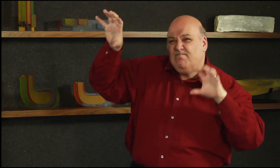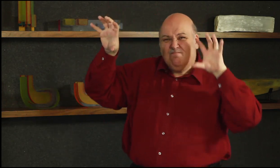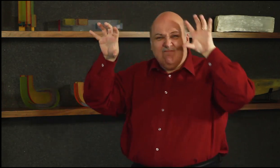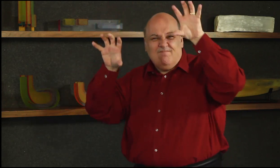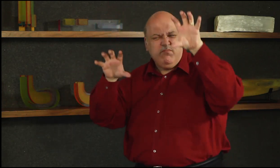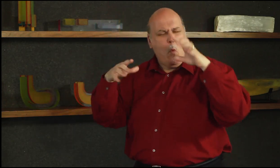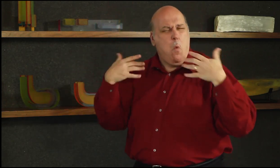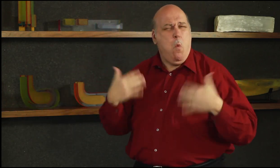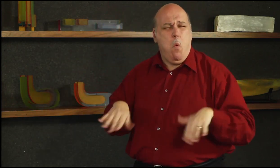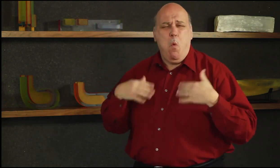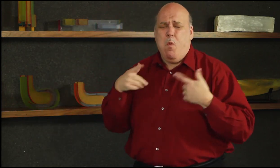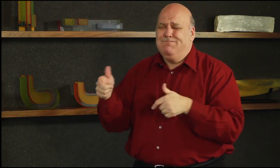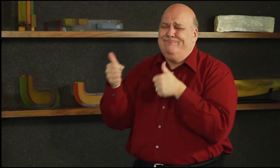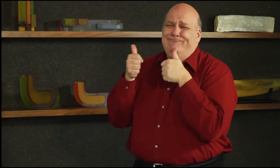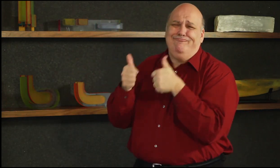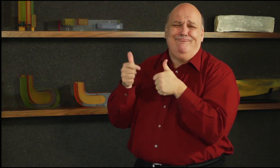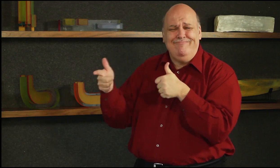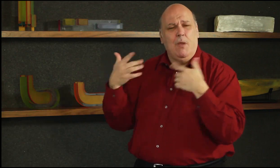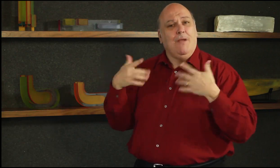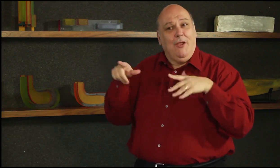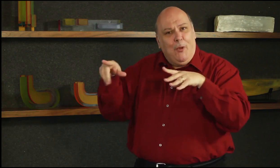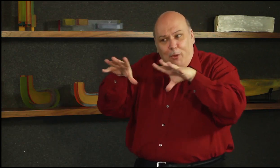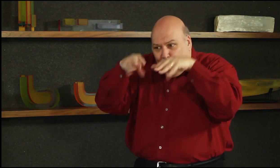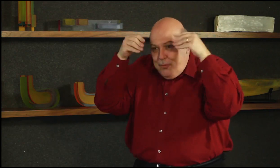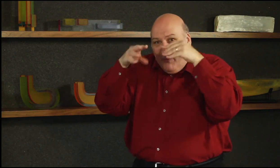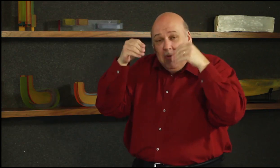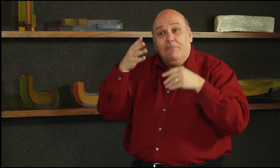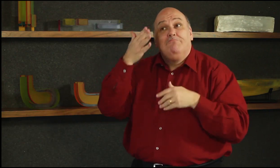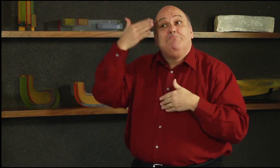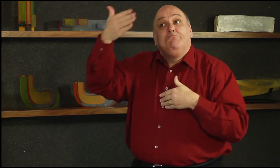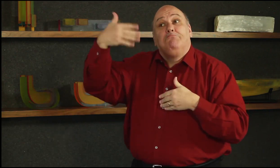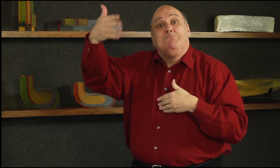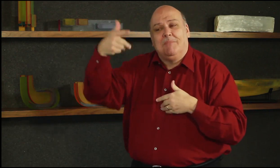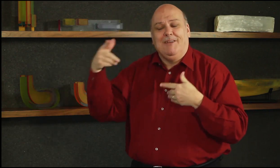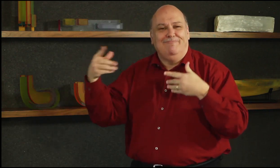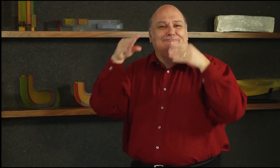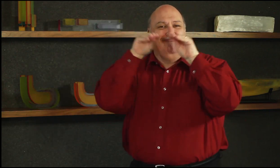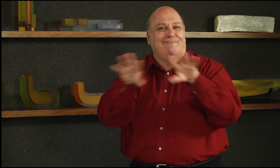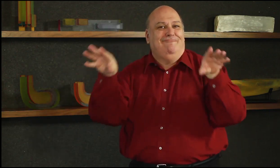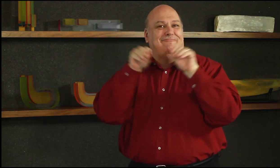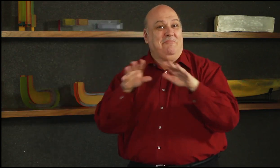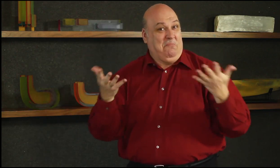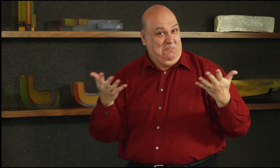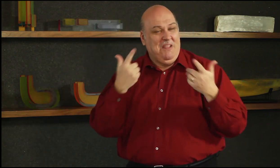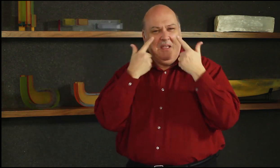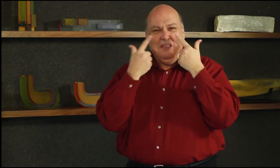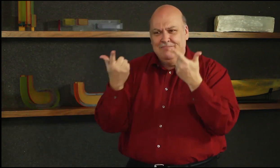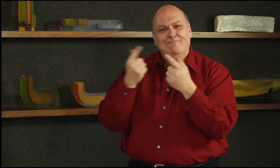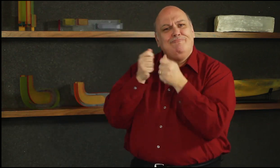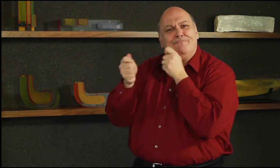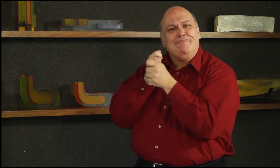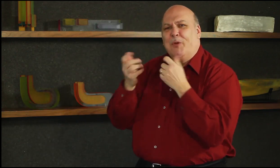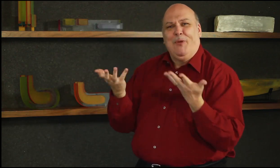Rock climbing is more complicated than I expected! Join me as we meet Linda to talk about “Rock Climbing”...